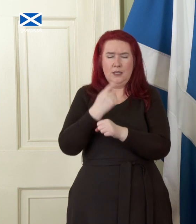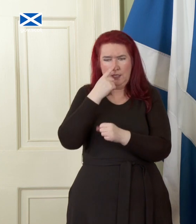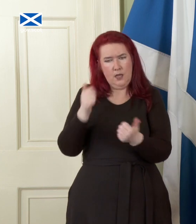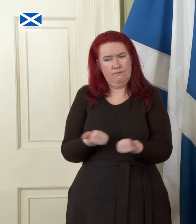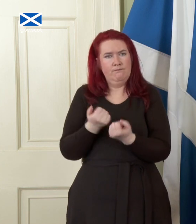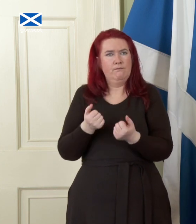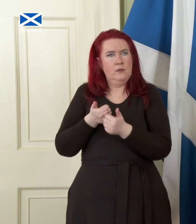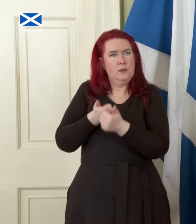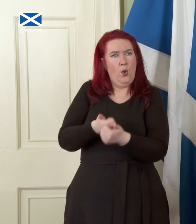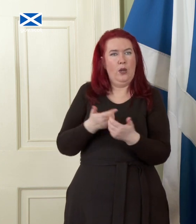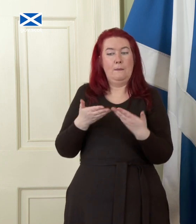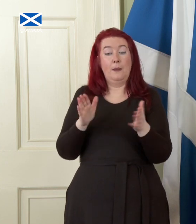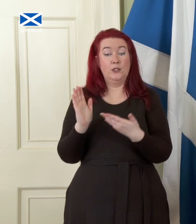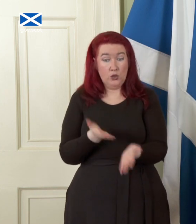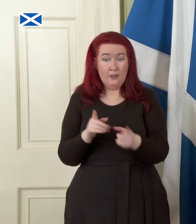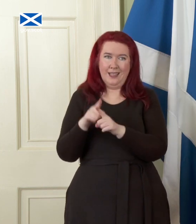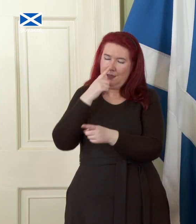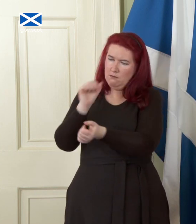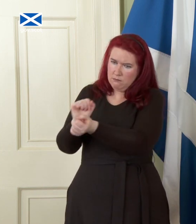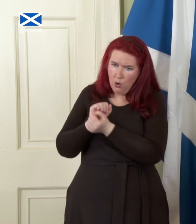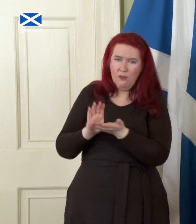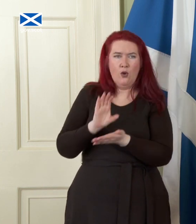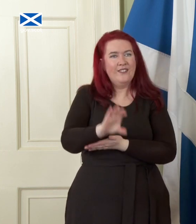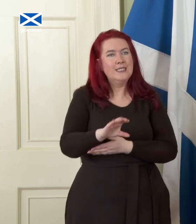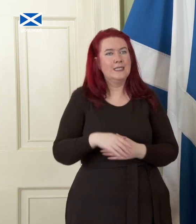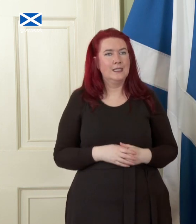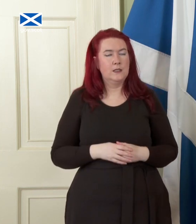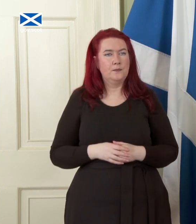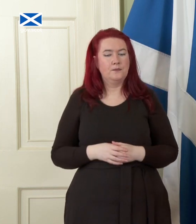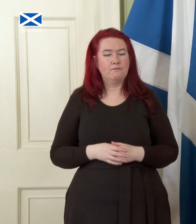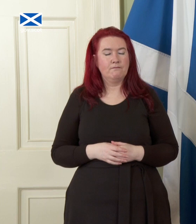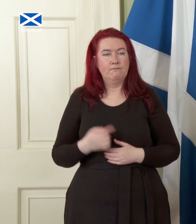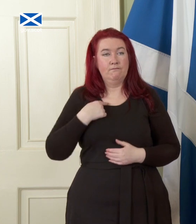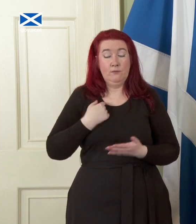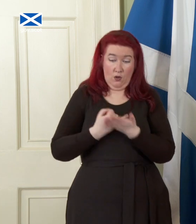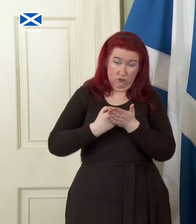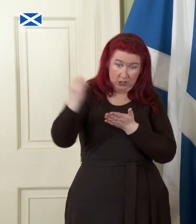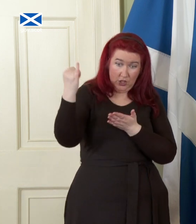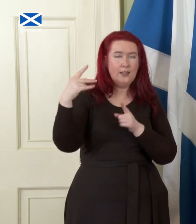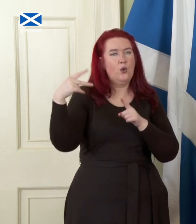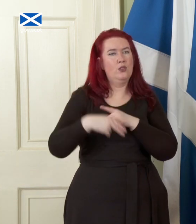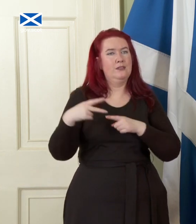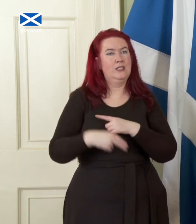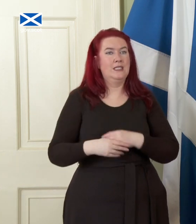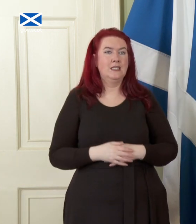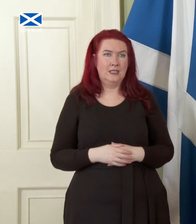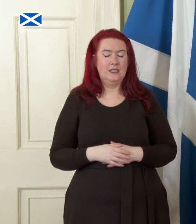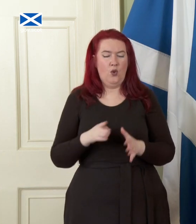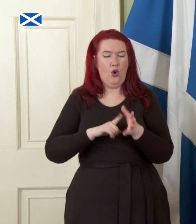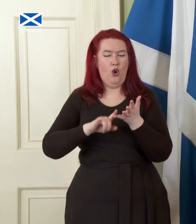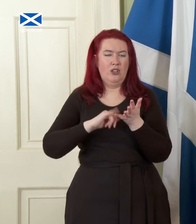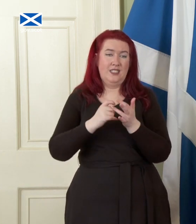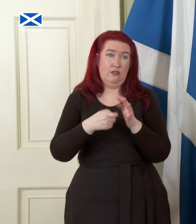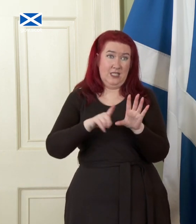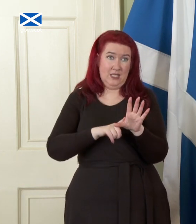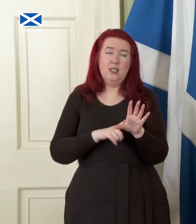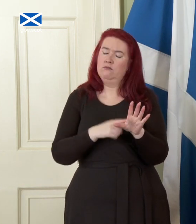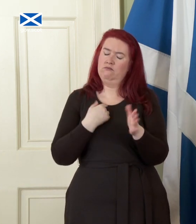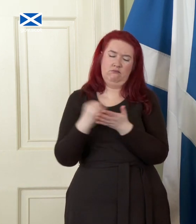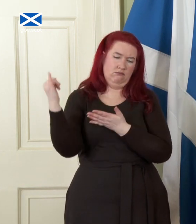and borrow to invest. We reject austerity as both morally wrong and economically counterproductive.